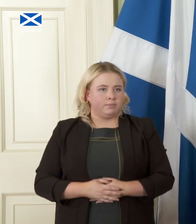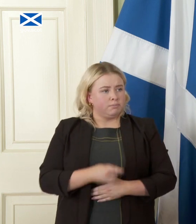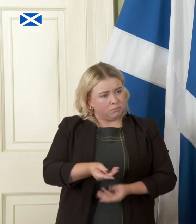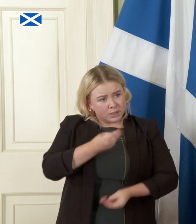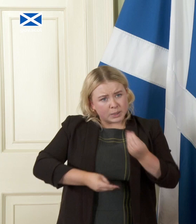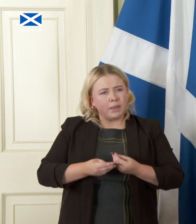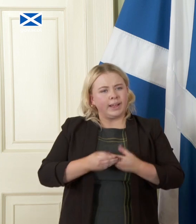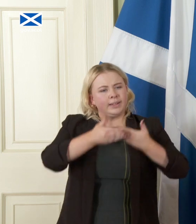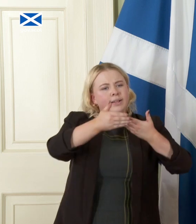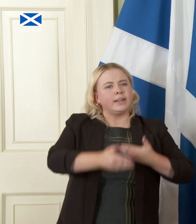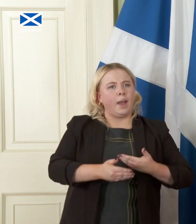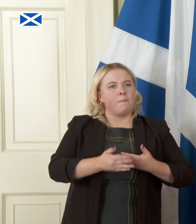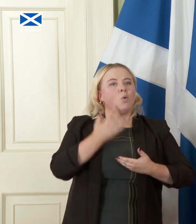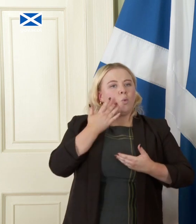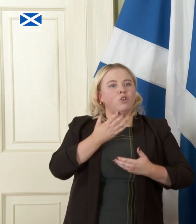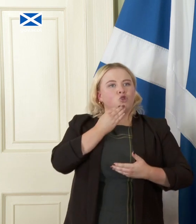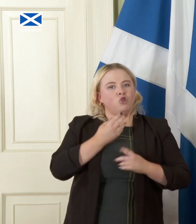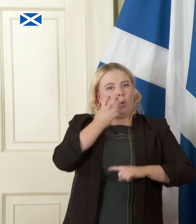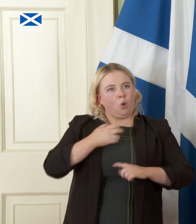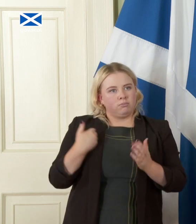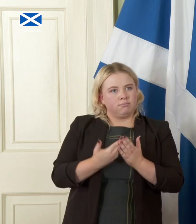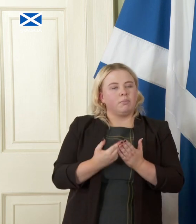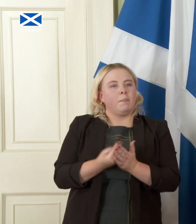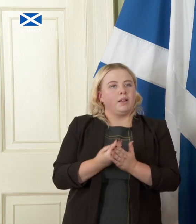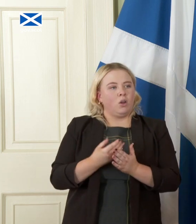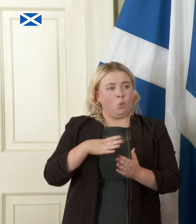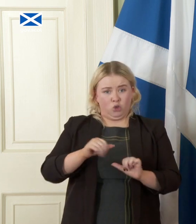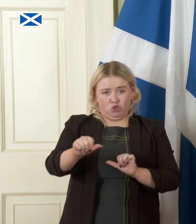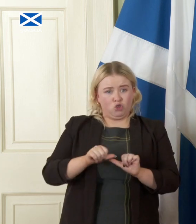sterling we would want that period to be as short as practicable. First Minister I'm just trying to